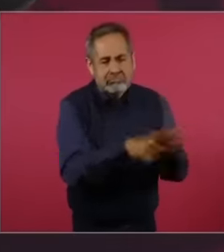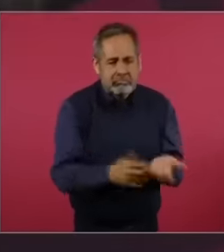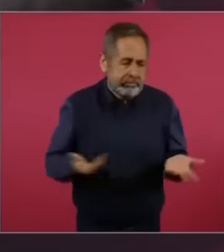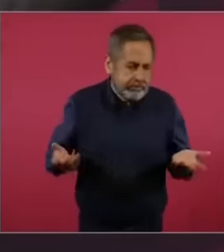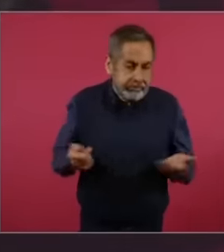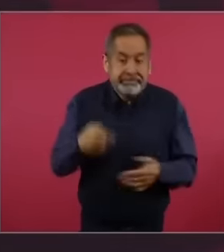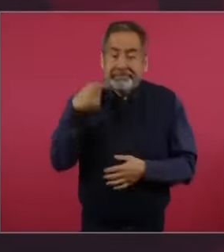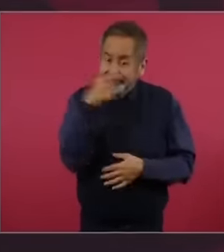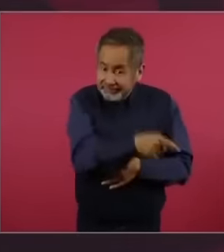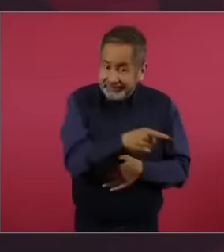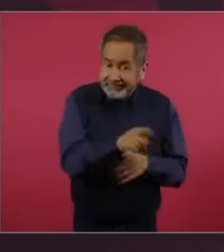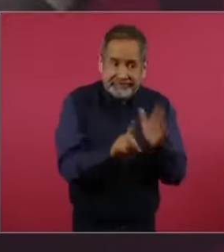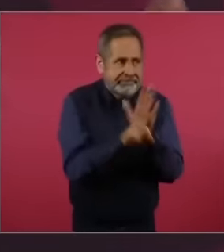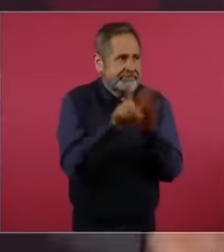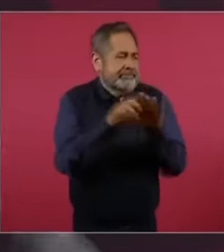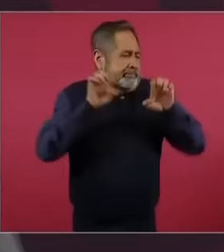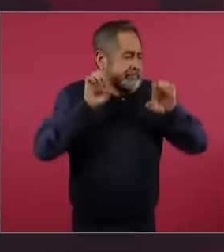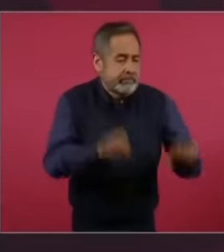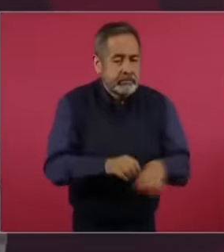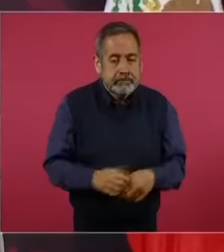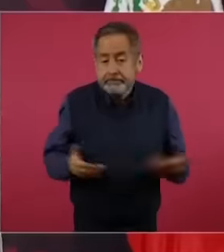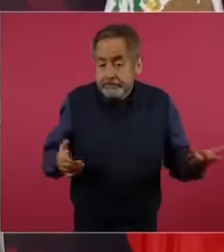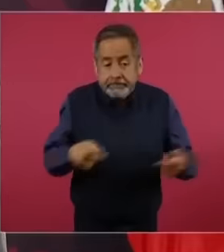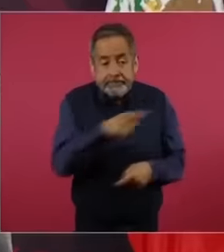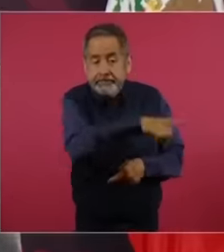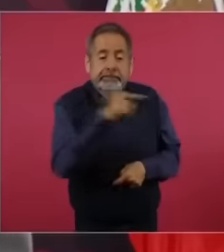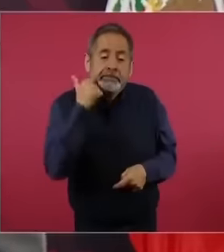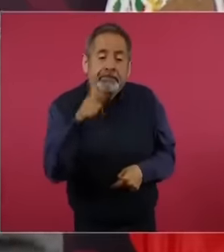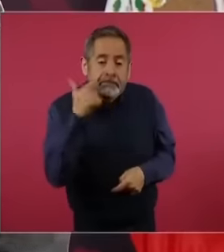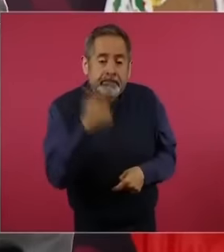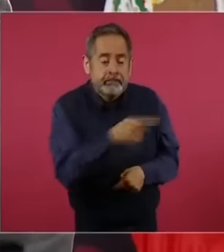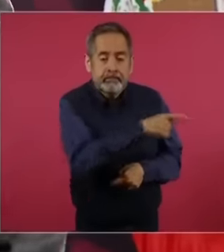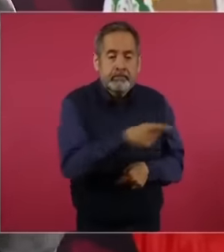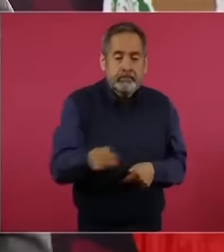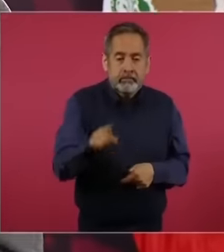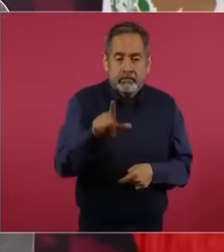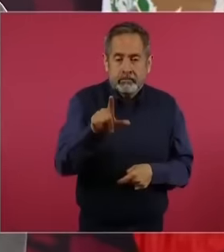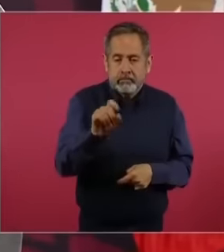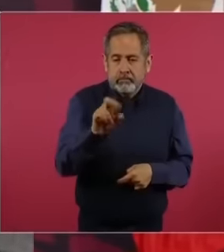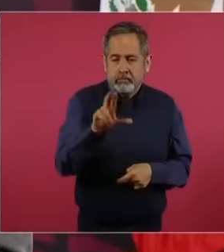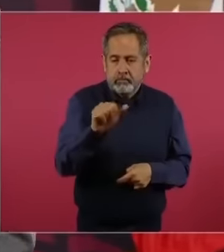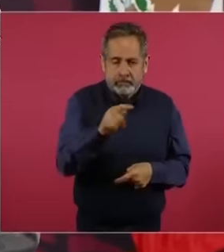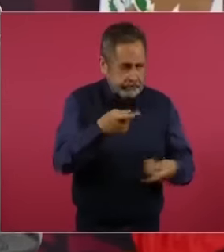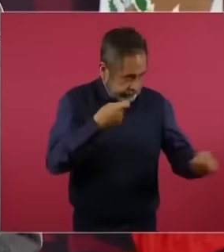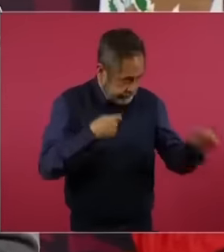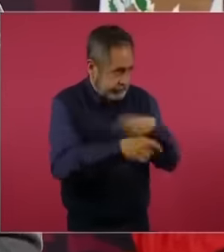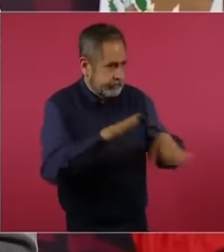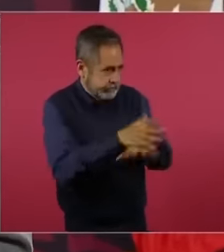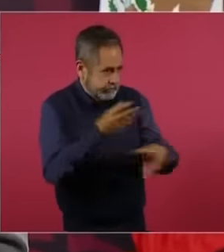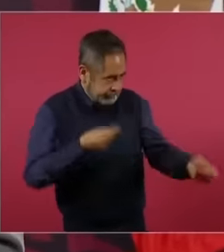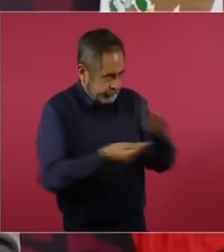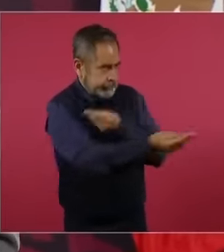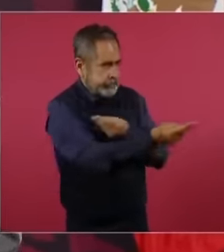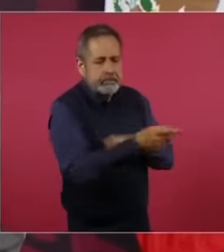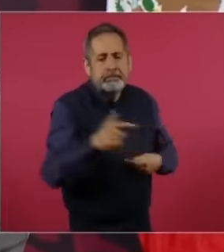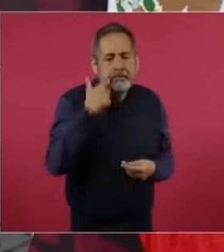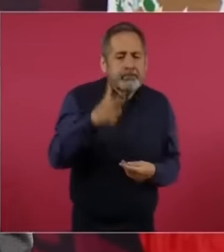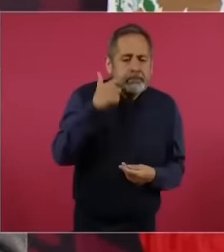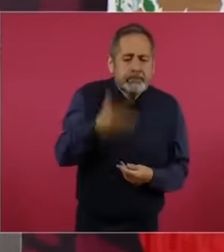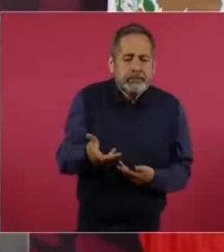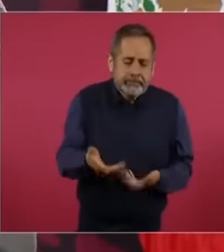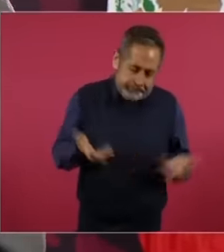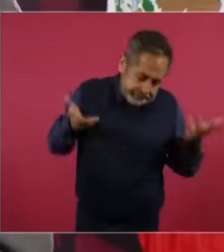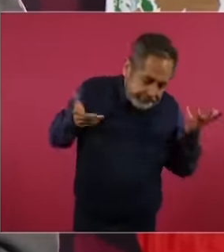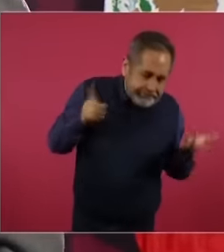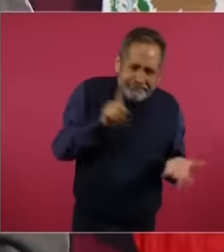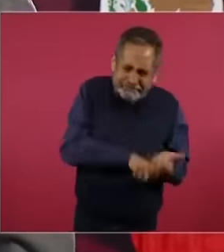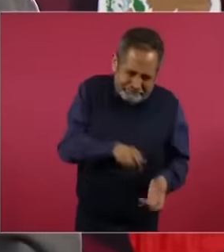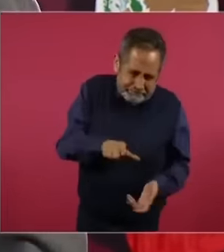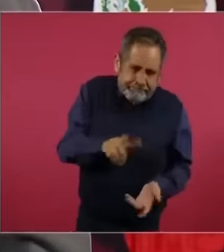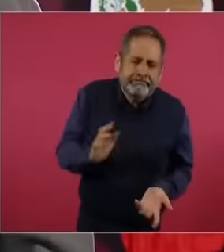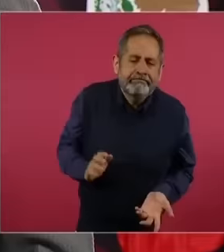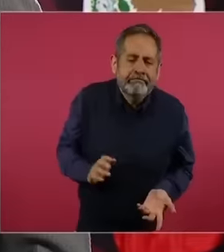So he didn't want this one to exchange so the second characteristic is that they like